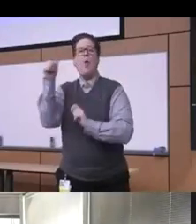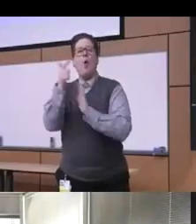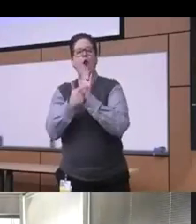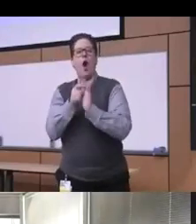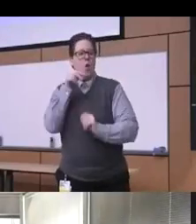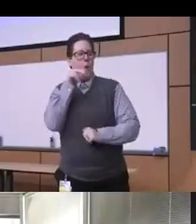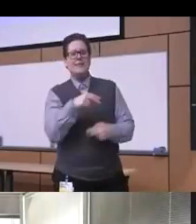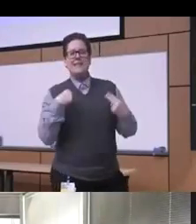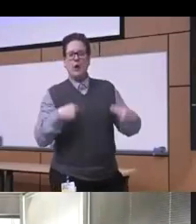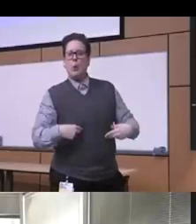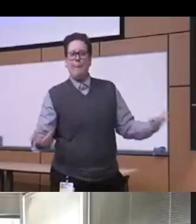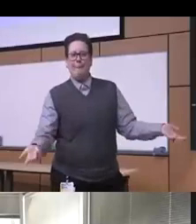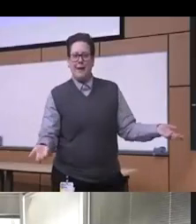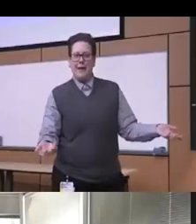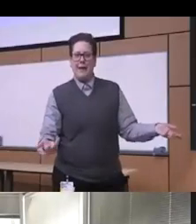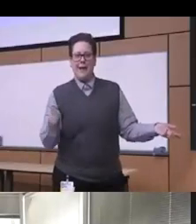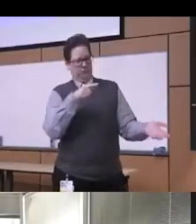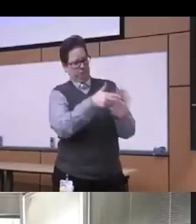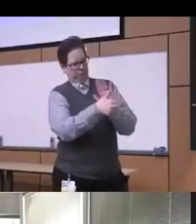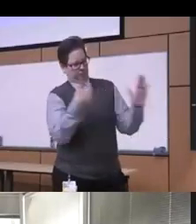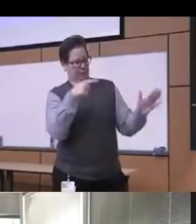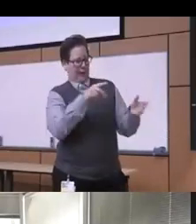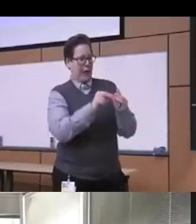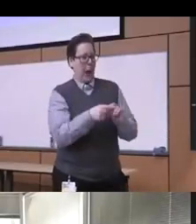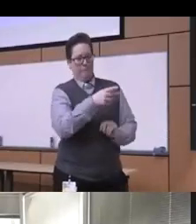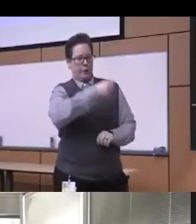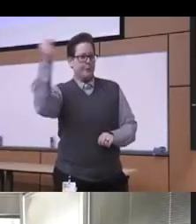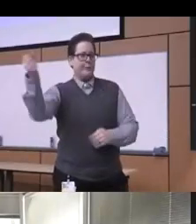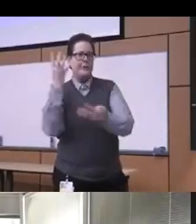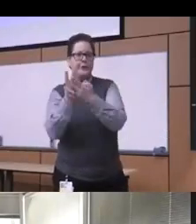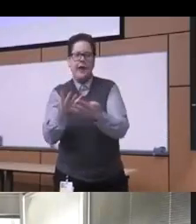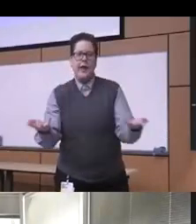people who are struggling with substance use disorders and particularly people of color you